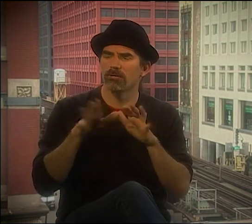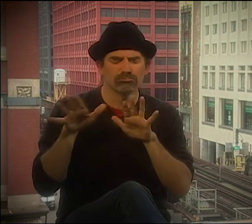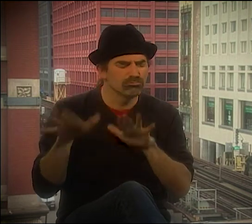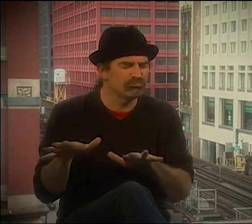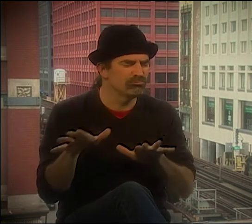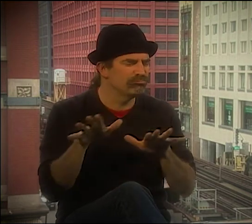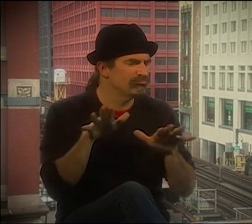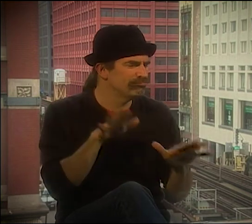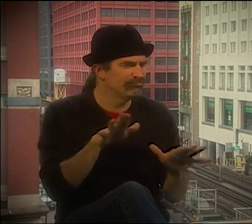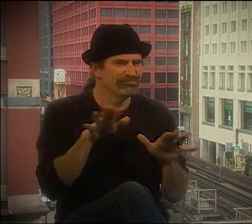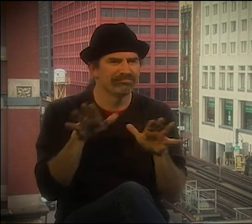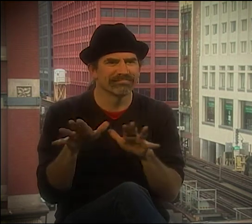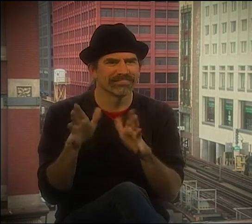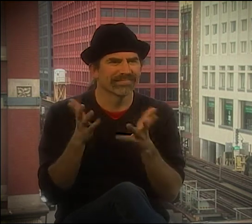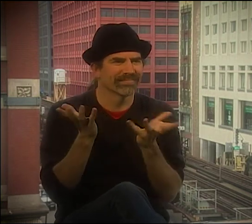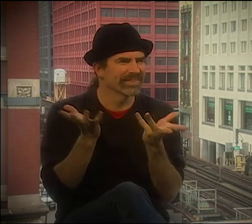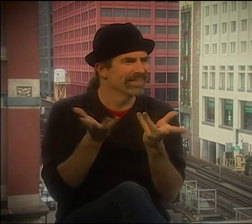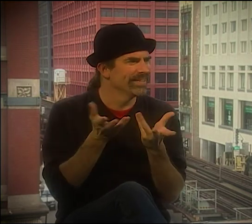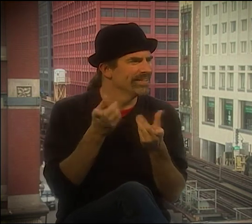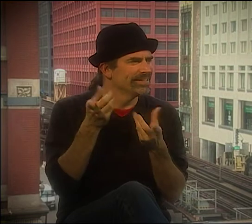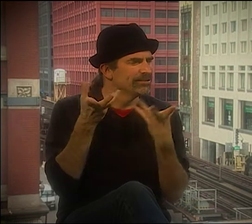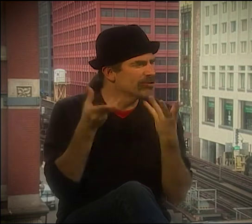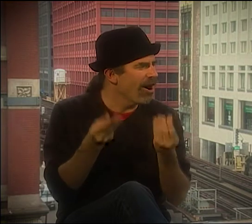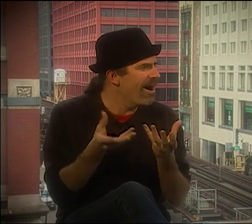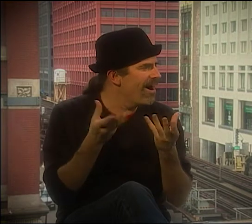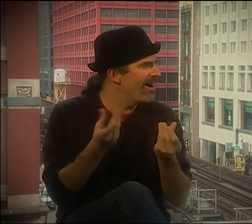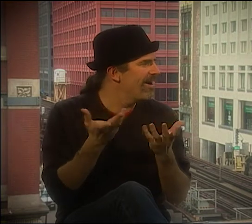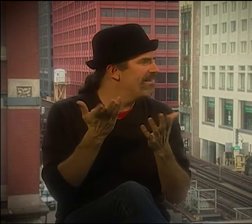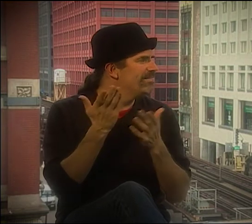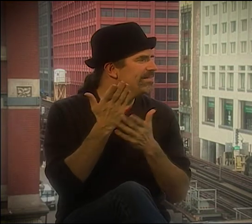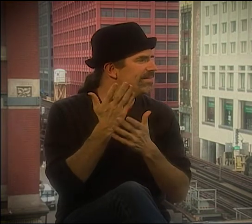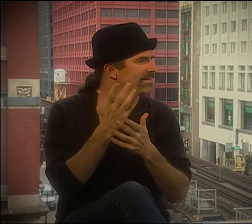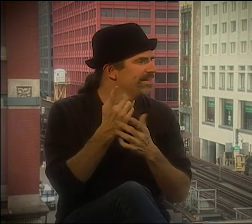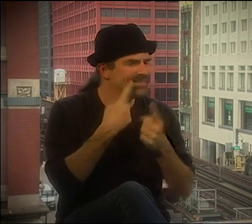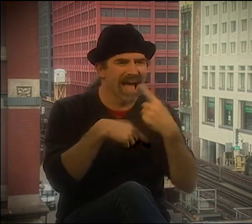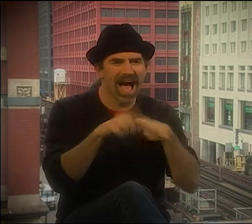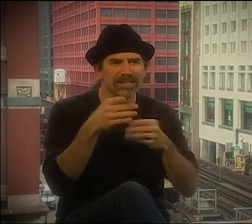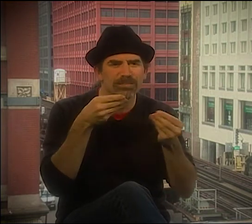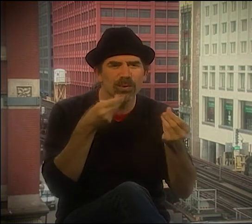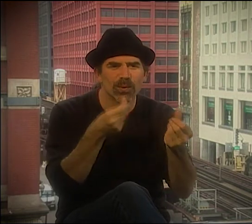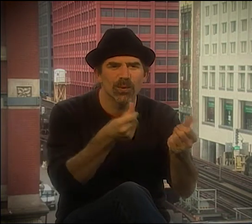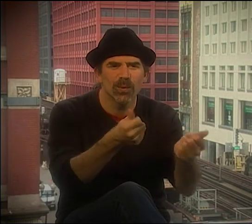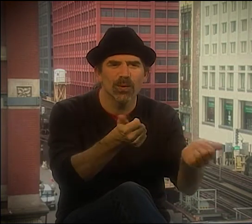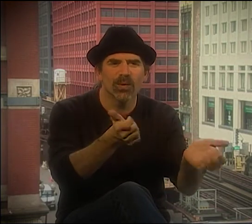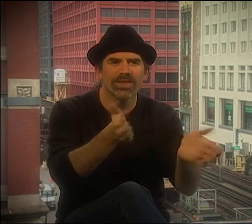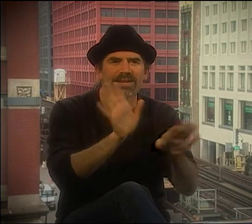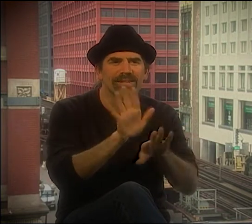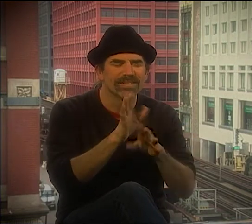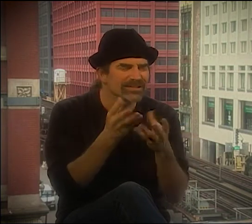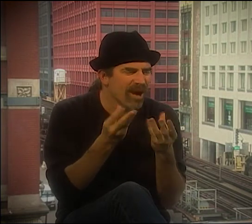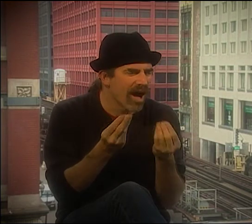HE INCORPORATED. I THOUGHT THAT WAS REALLY INTERESTING. I REMEMBER REALLY CLEARLY HOW MEASURED AND CALM HE IS